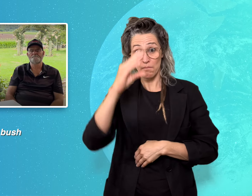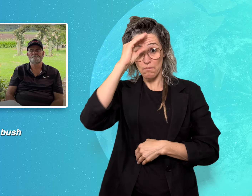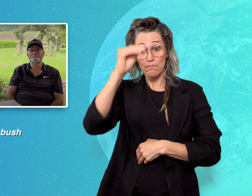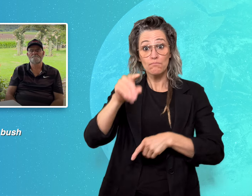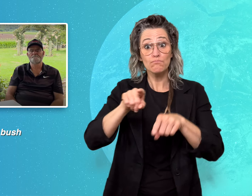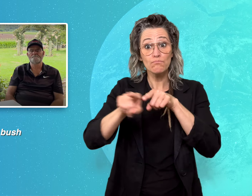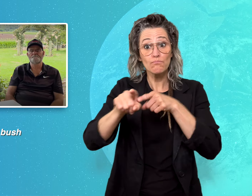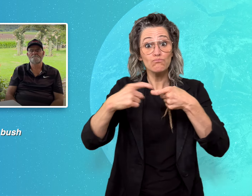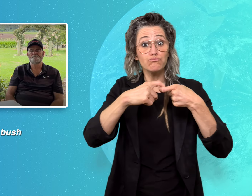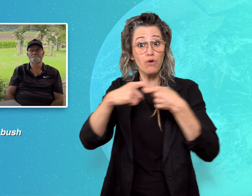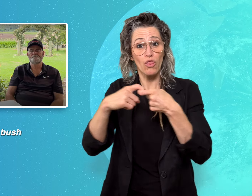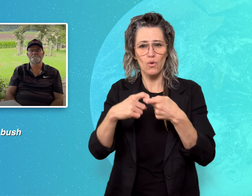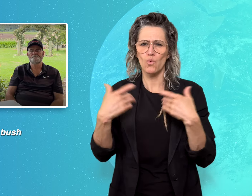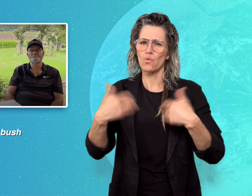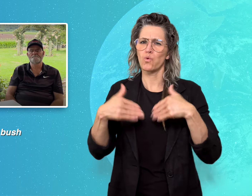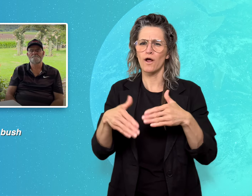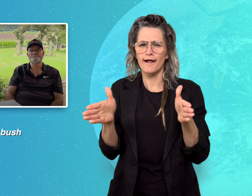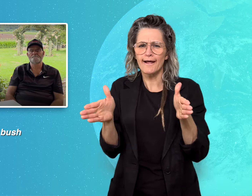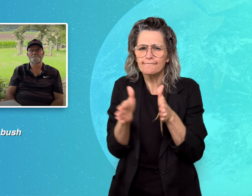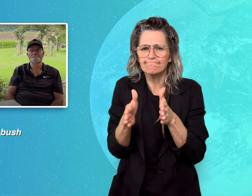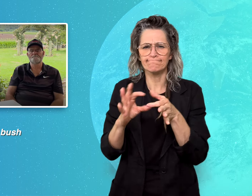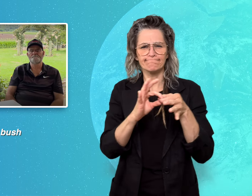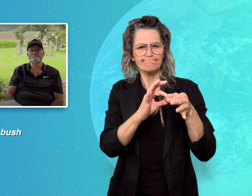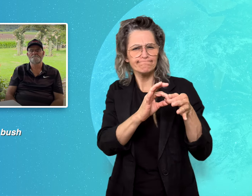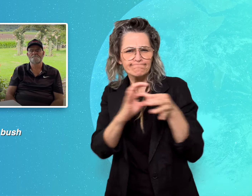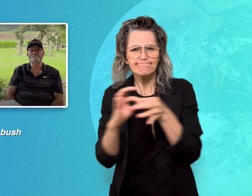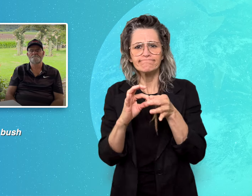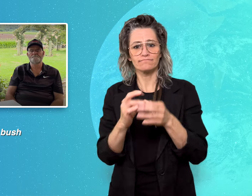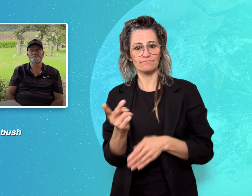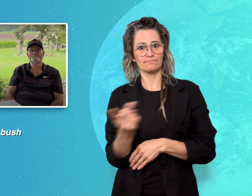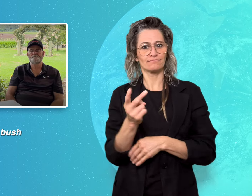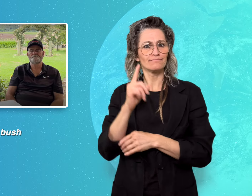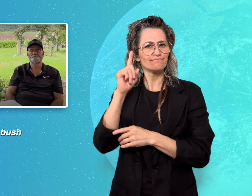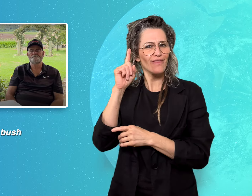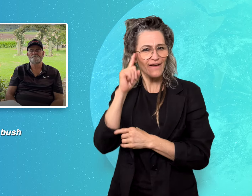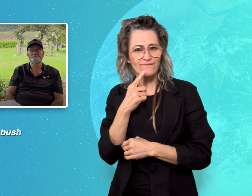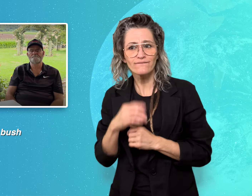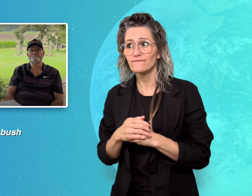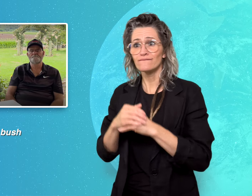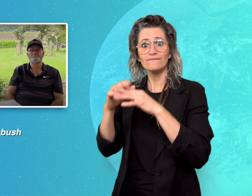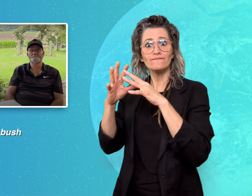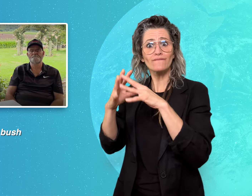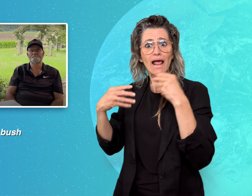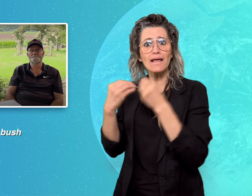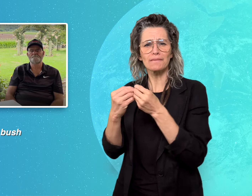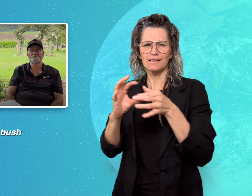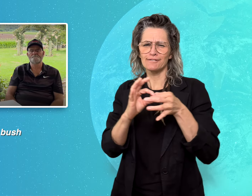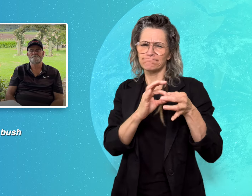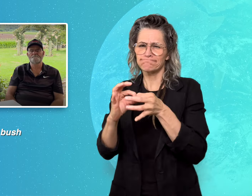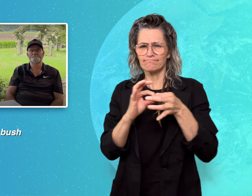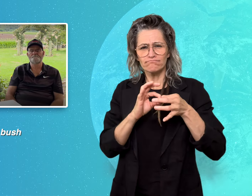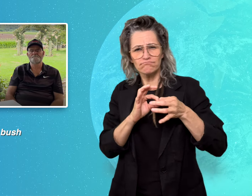bonds of family, and shared interests and experiences.